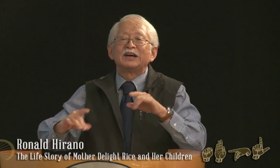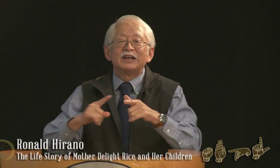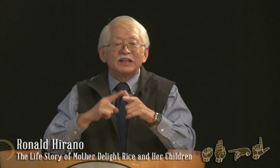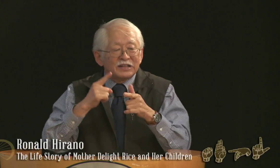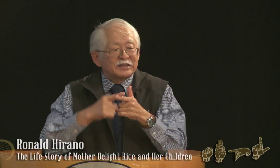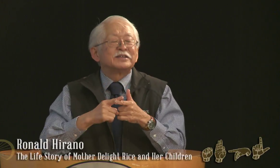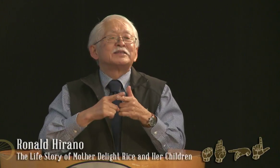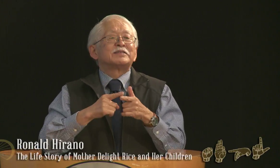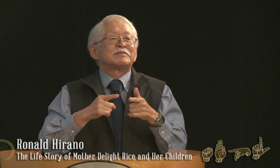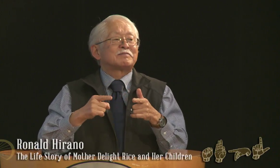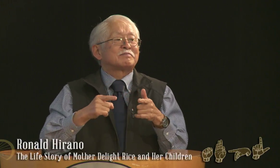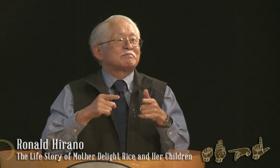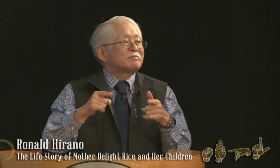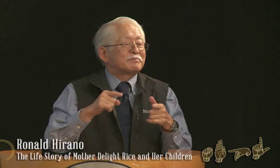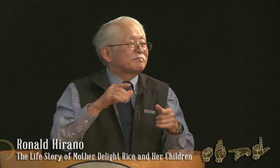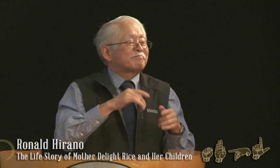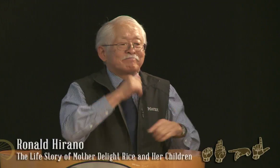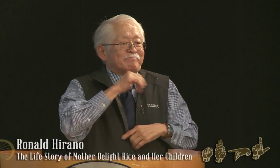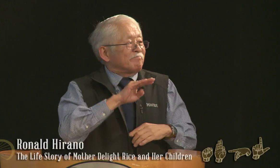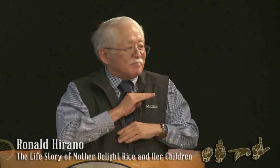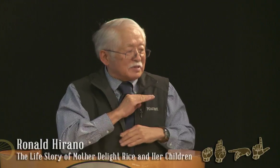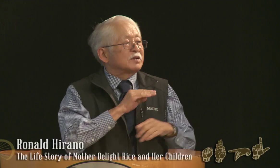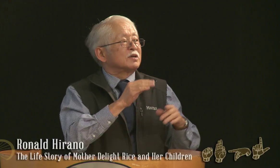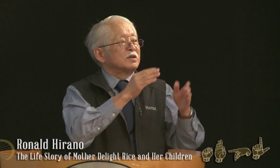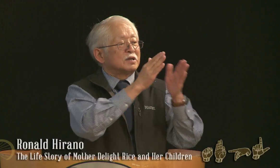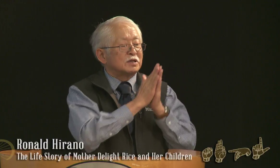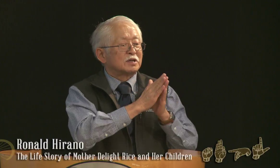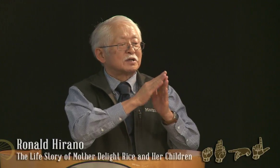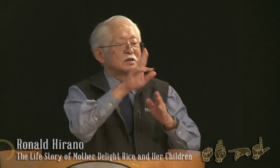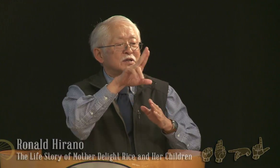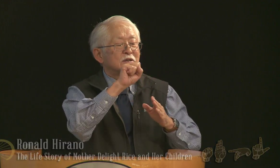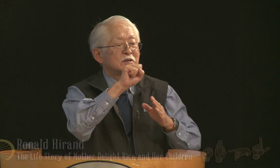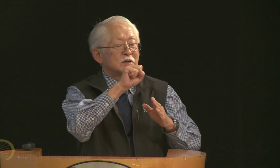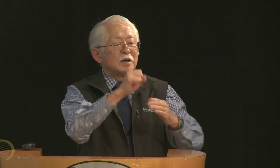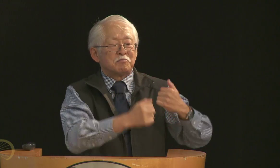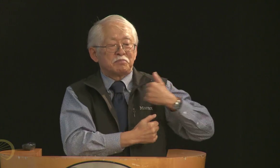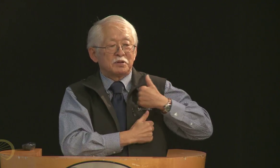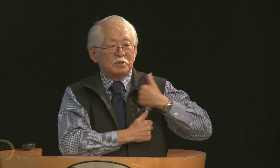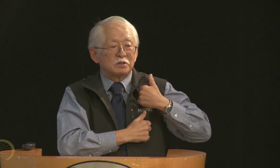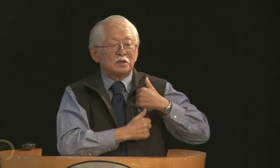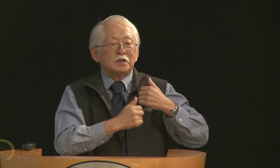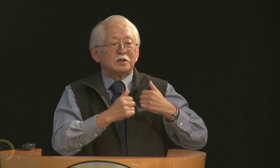of their shameful deed. So she worked long and hard to find the deaf children on the island.